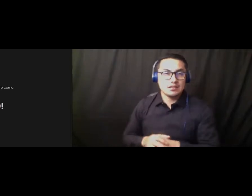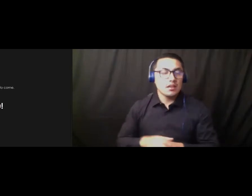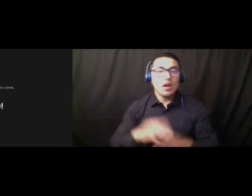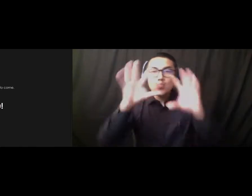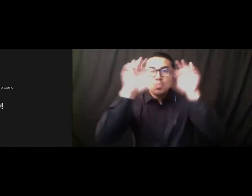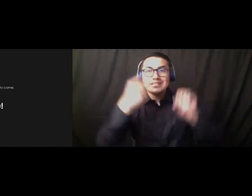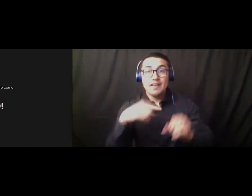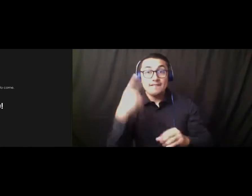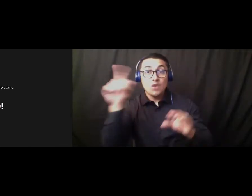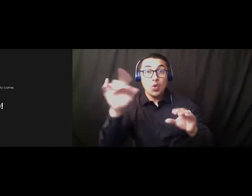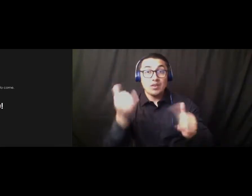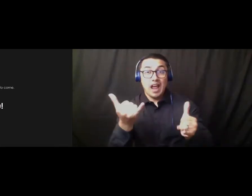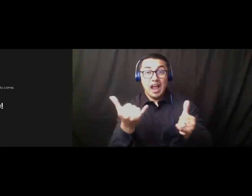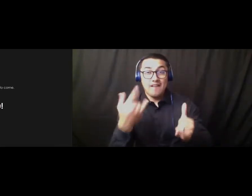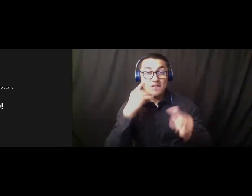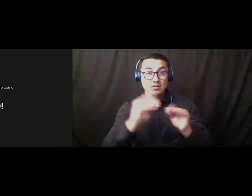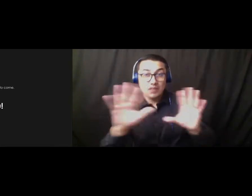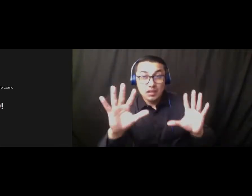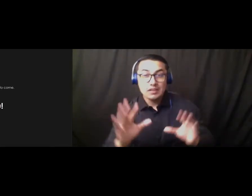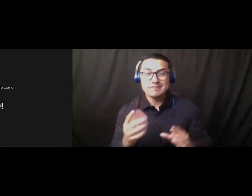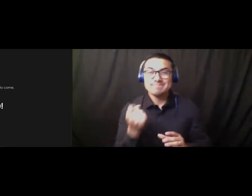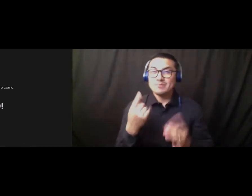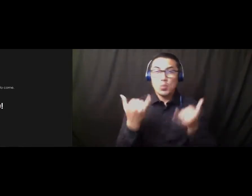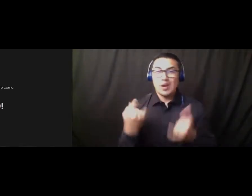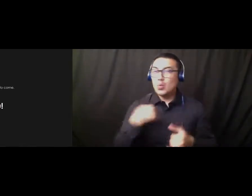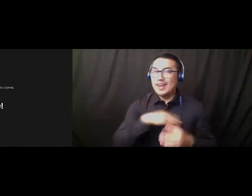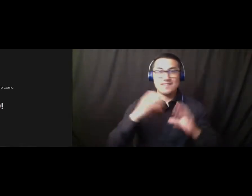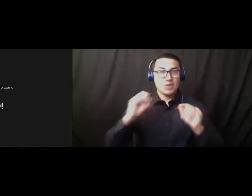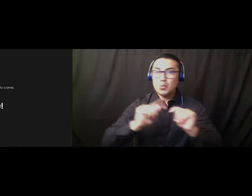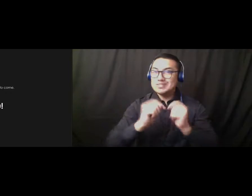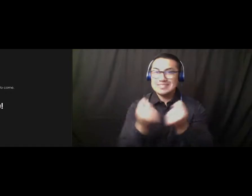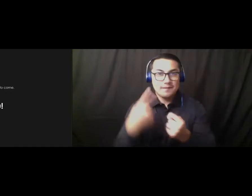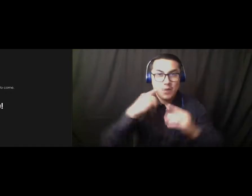any competitive teams in swimming. We don't have any swimming or diving teams or water polo teams.